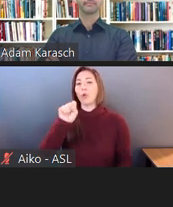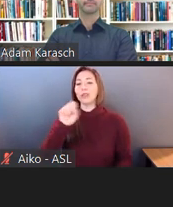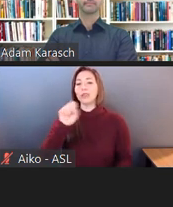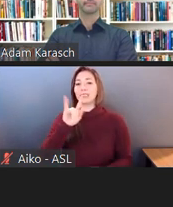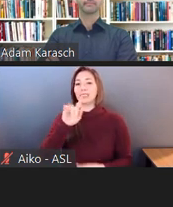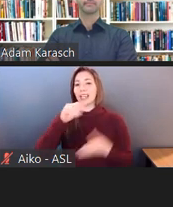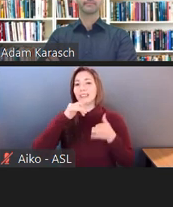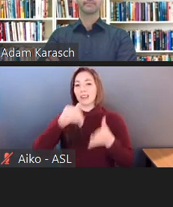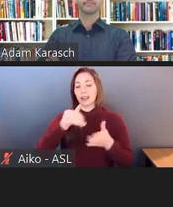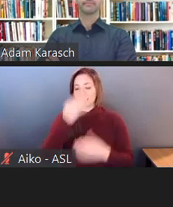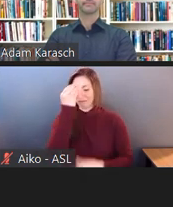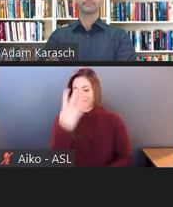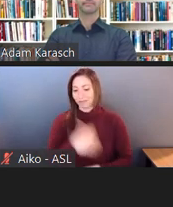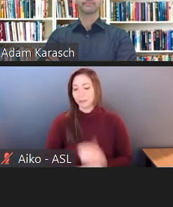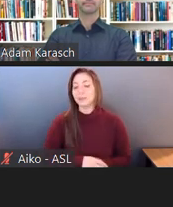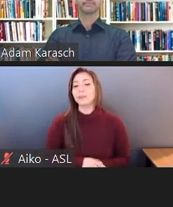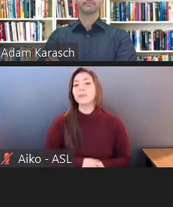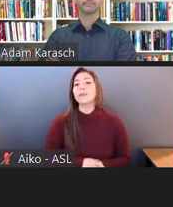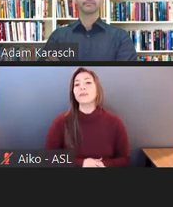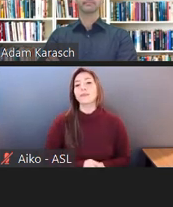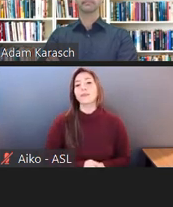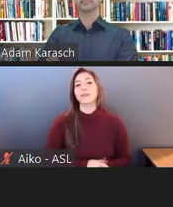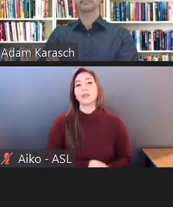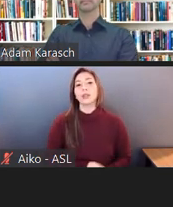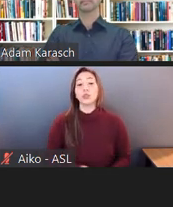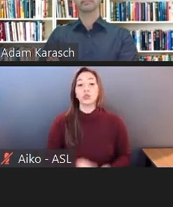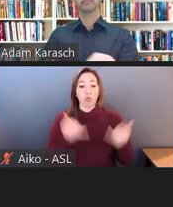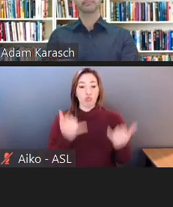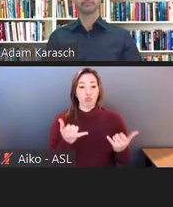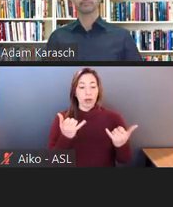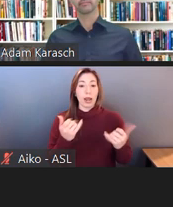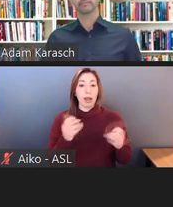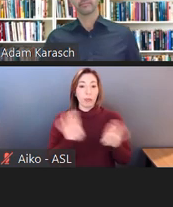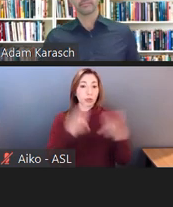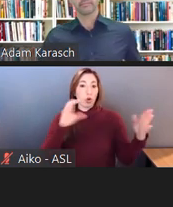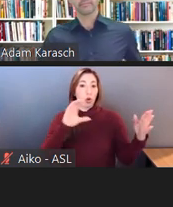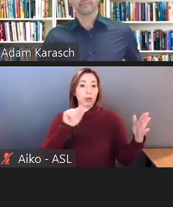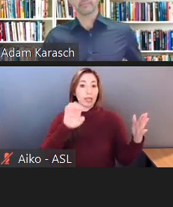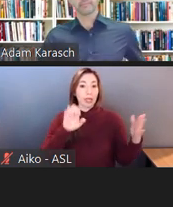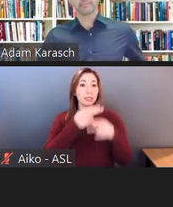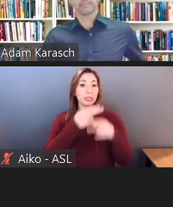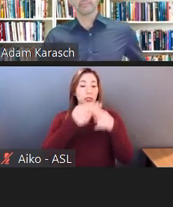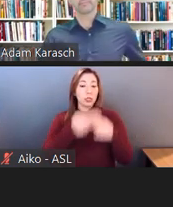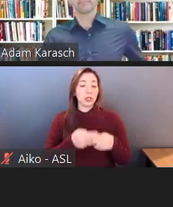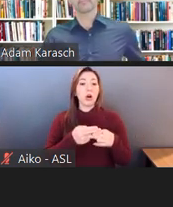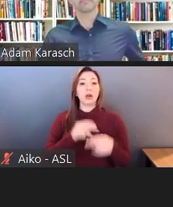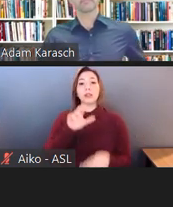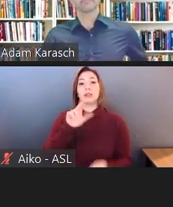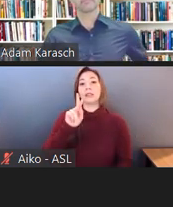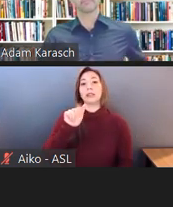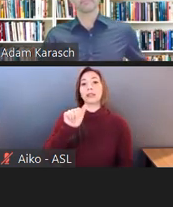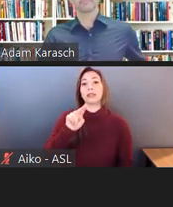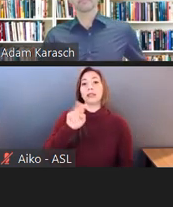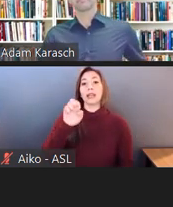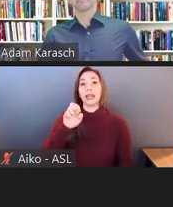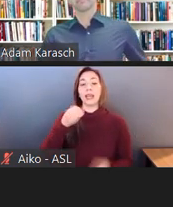So there was a case that's pending right now called Kane-- Kane versus Zoom Video.